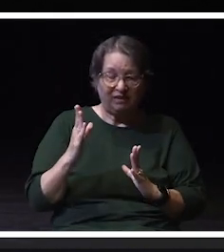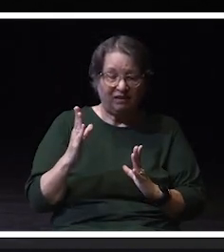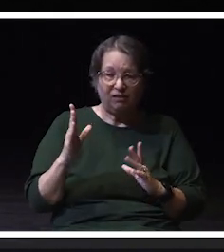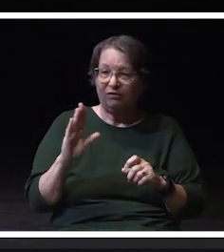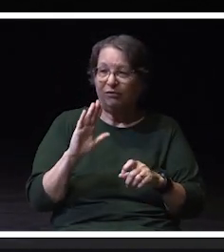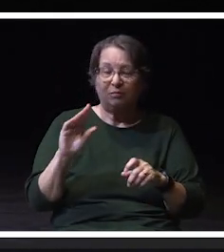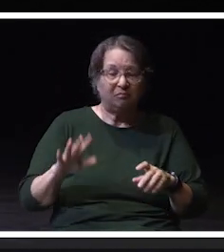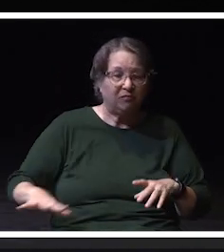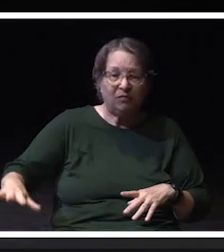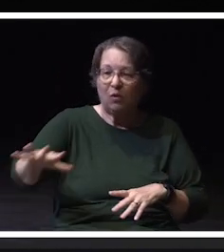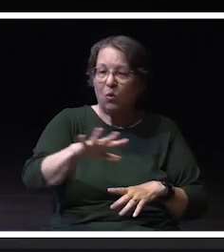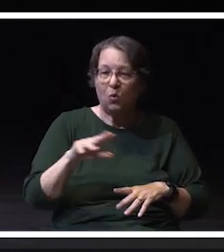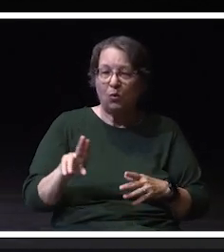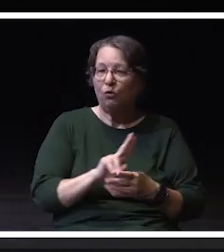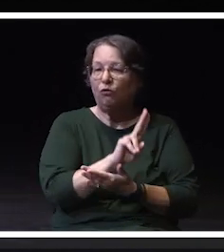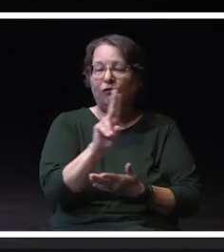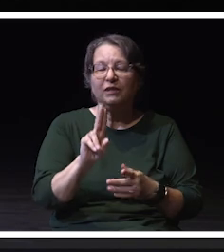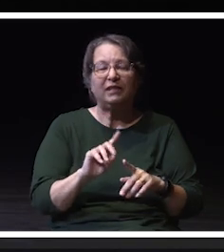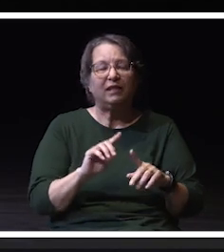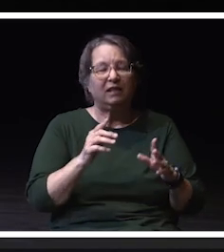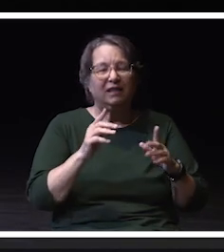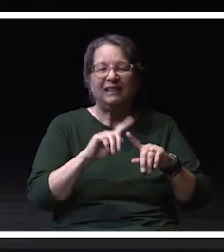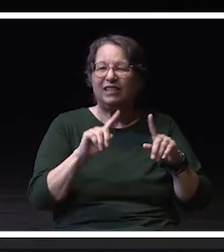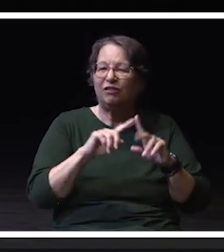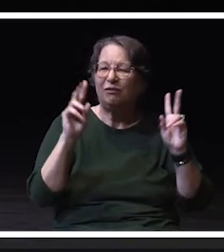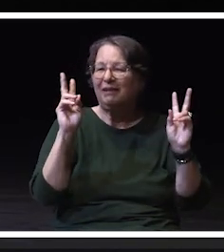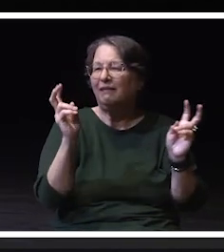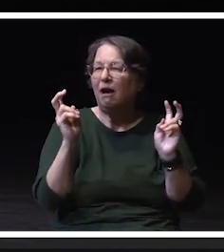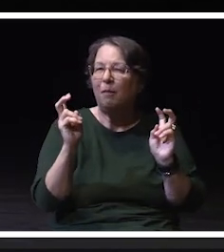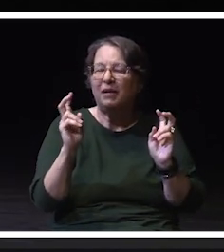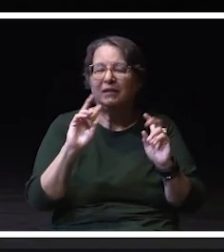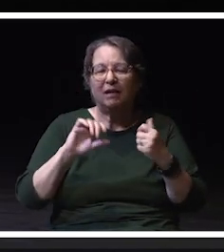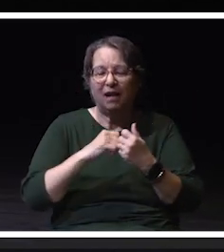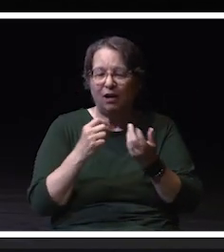focused on various topics enhancing student success.